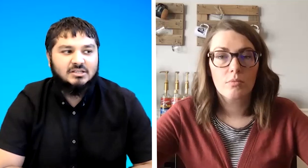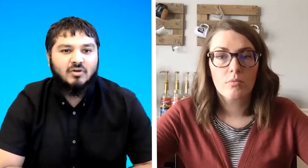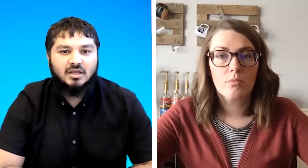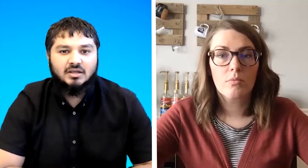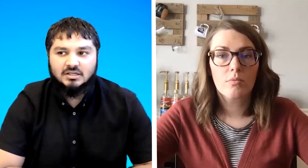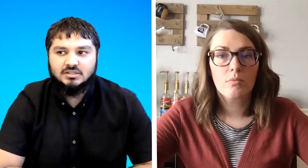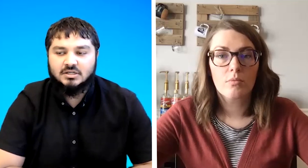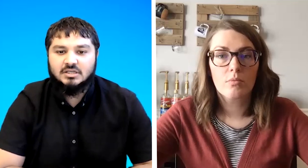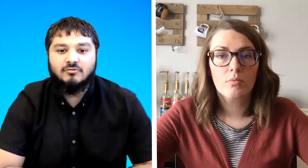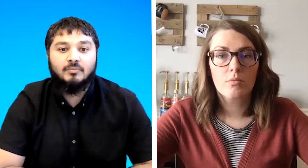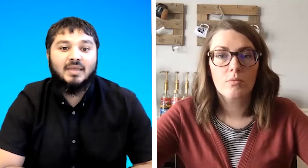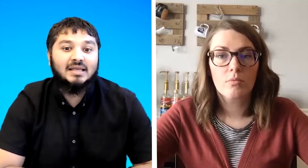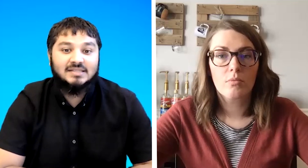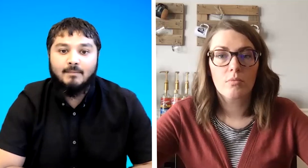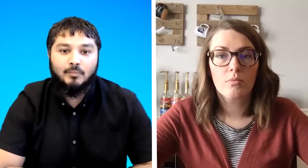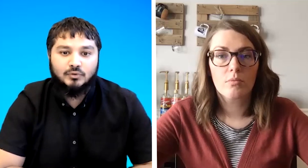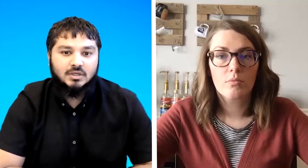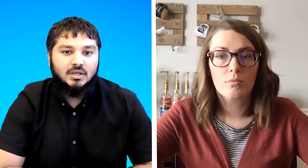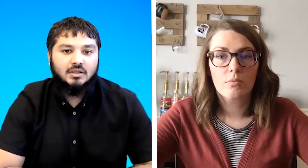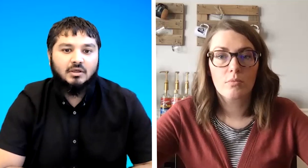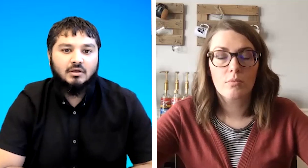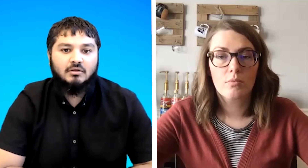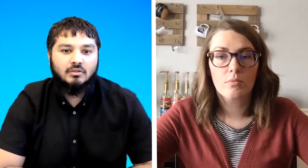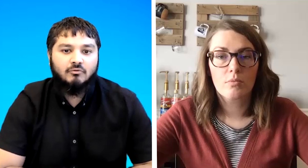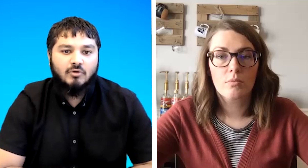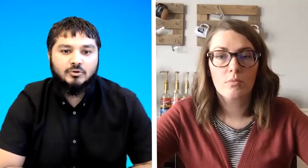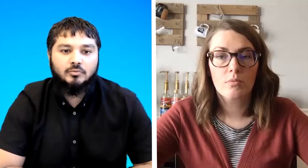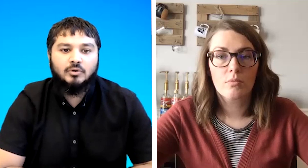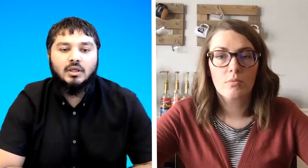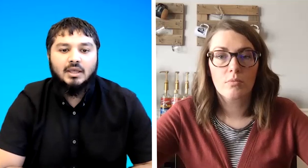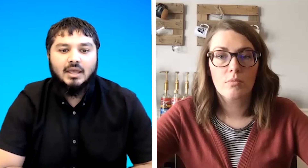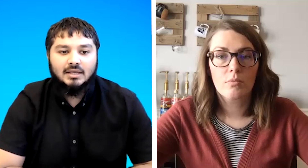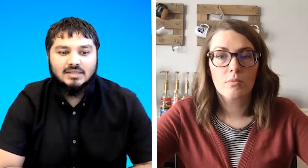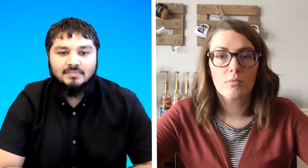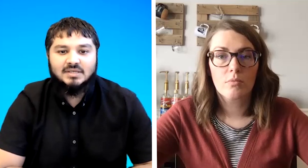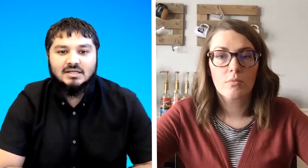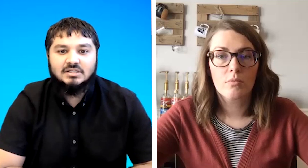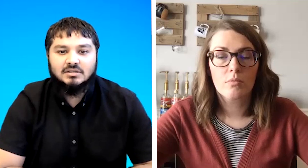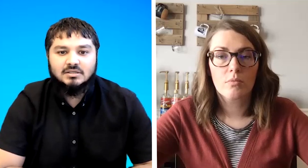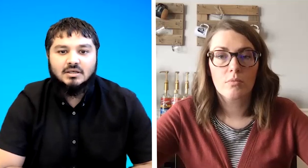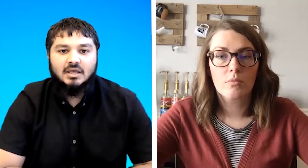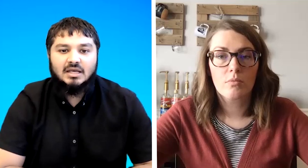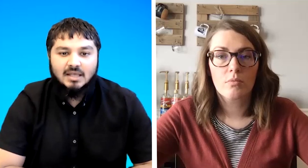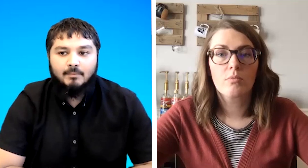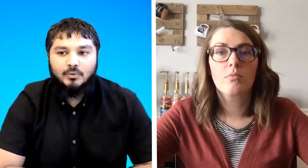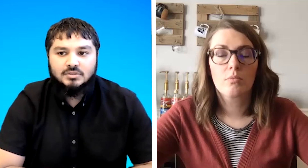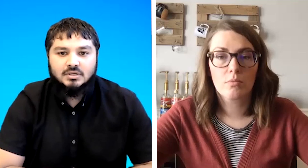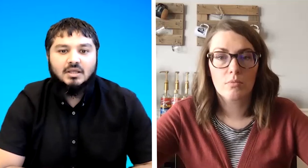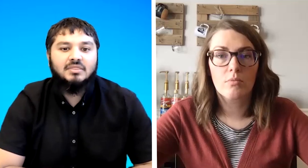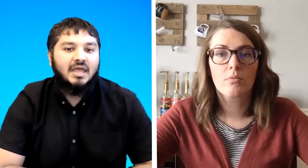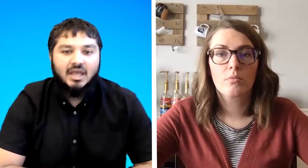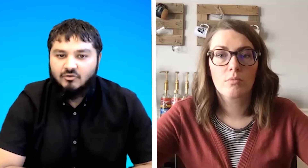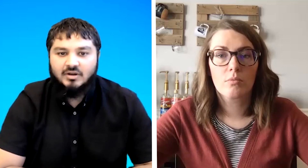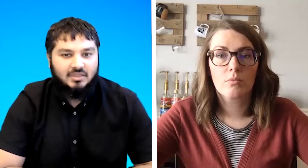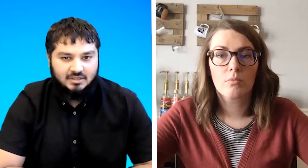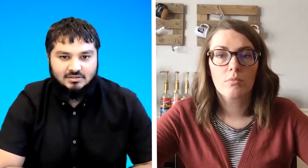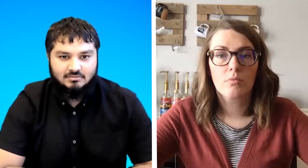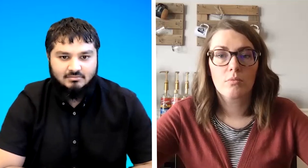recognition is from examples the the reputable exam centers exam boards they accredit this